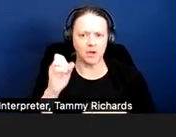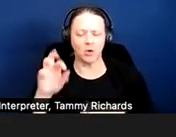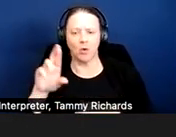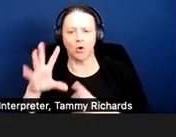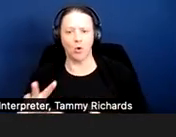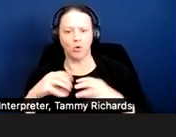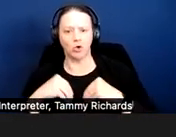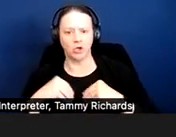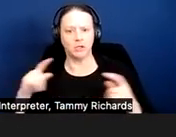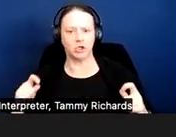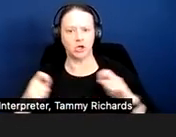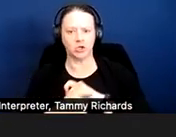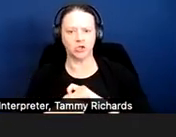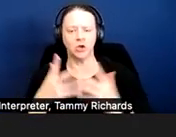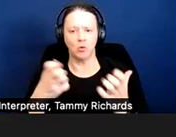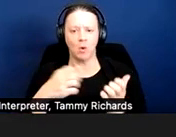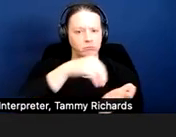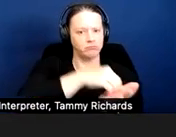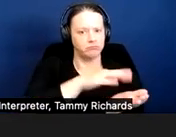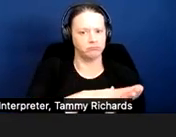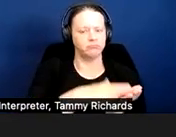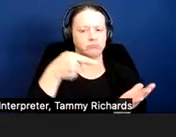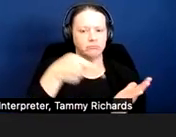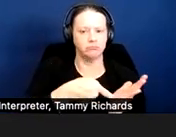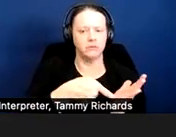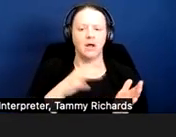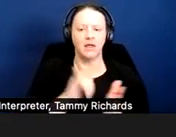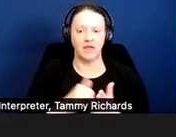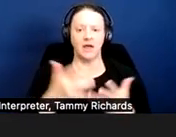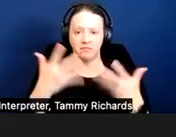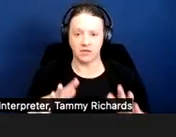that there was a request and the request was granted.